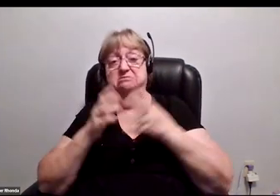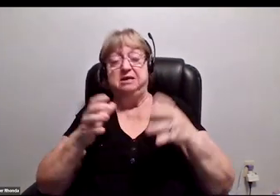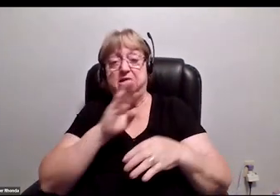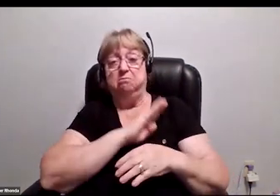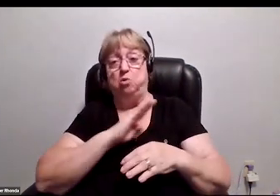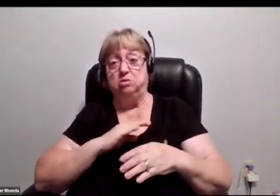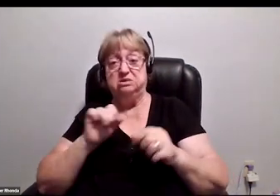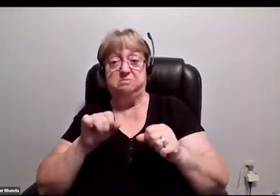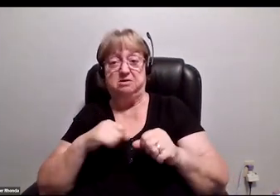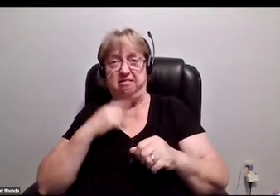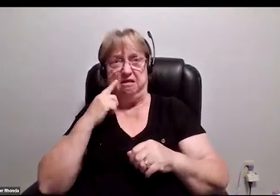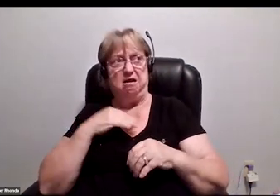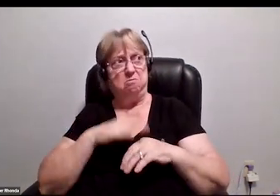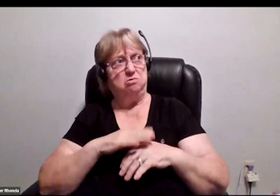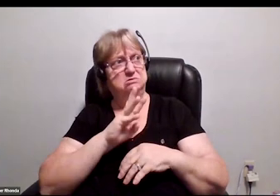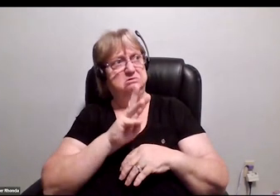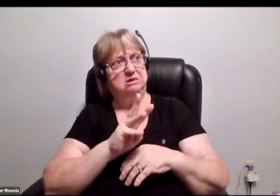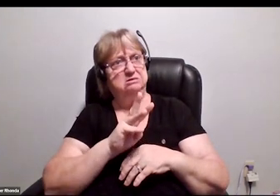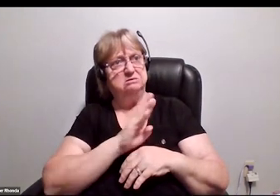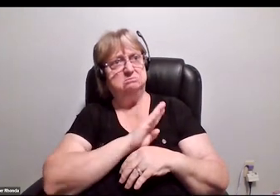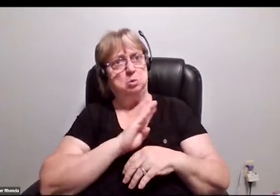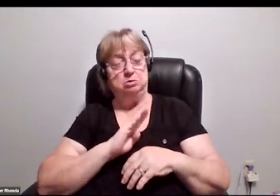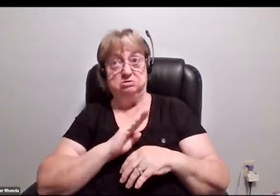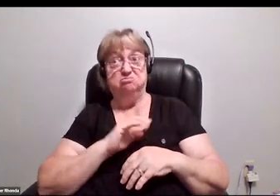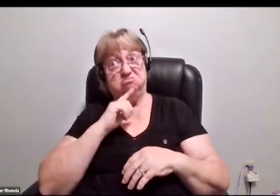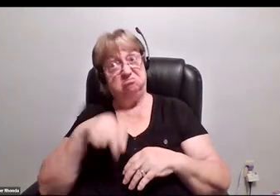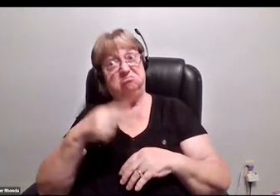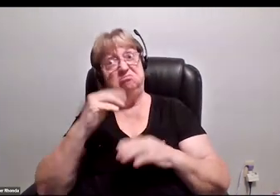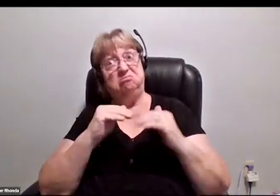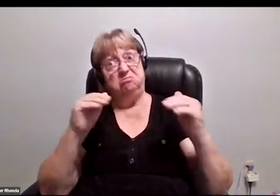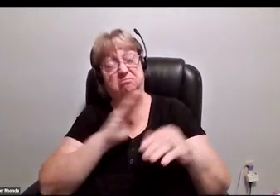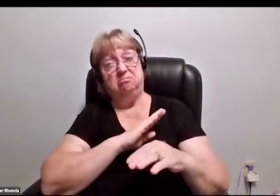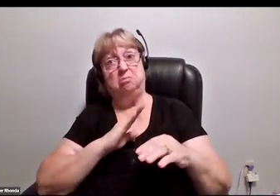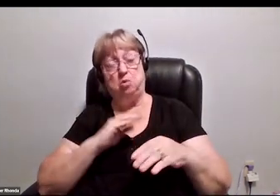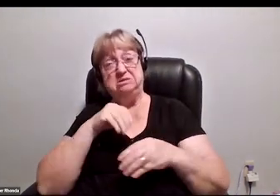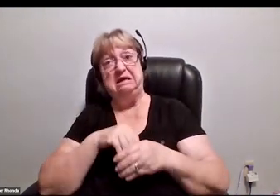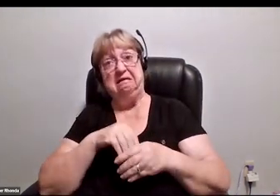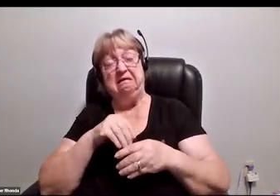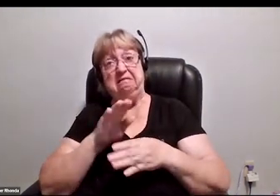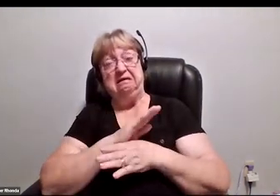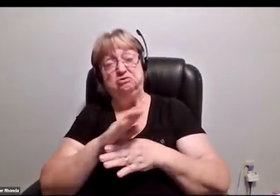Now I'm on, I think I'm on at least six pretty high-level boards in the industry, because not only do I want